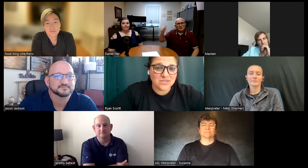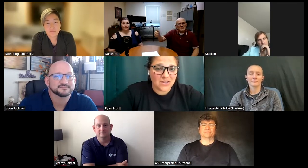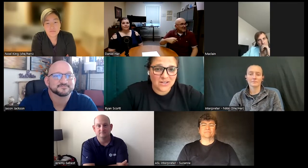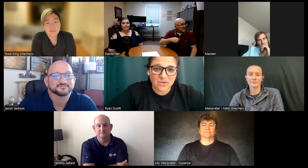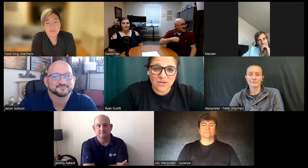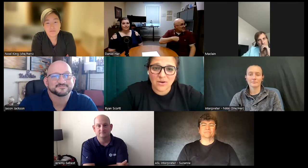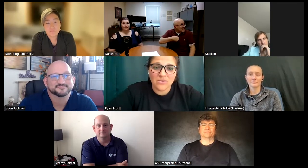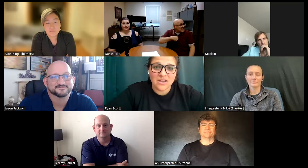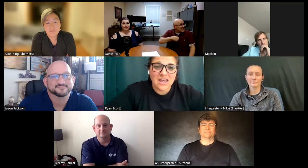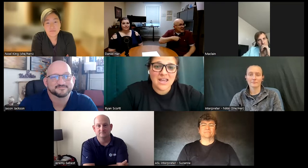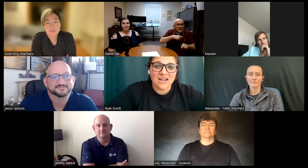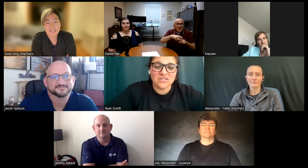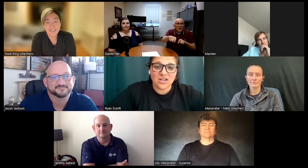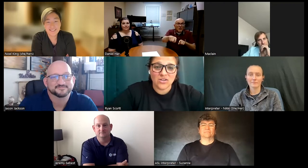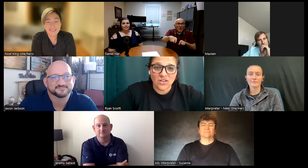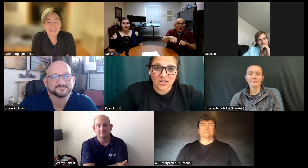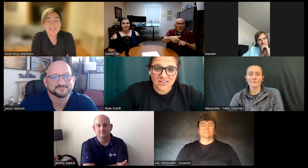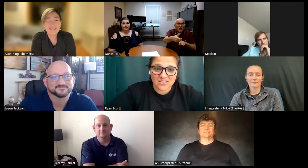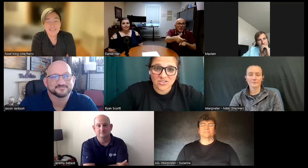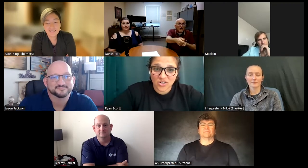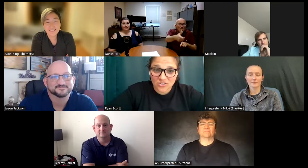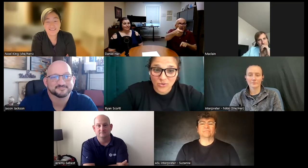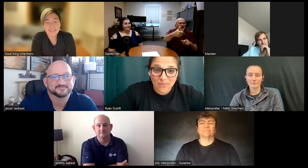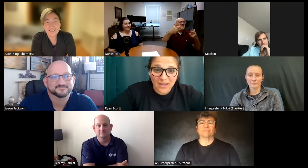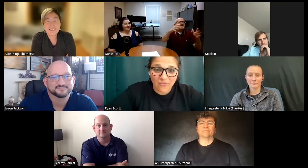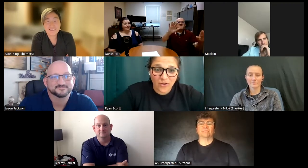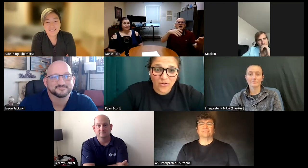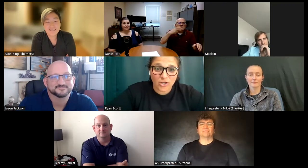got in the remote and I was like look this is yours you can make a phone call